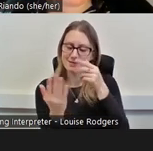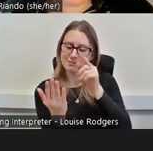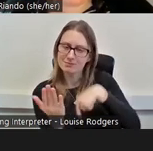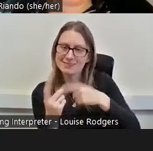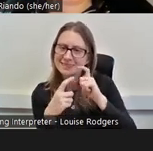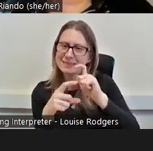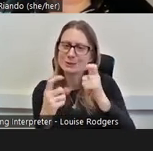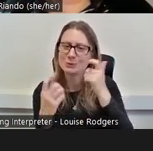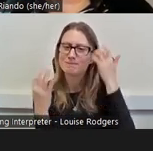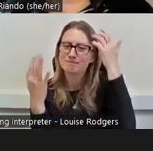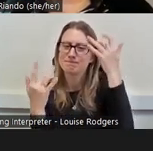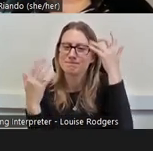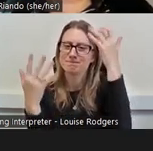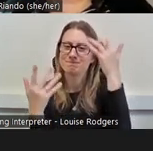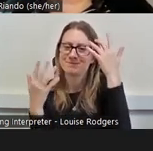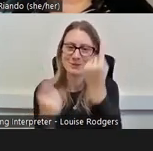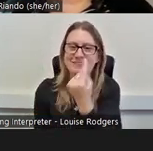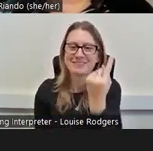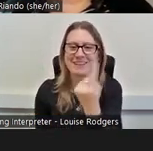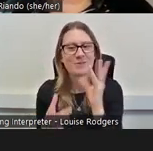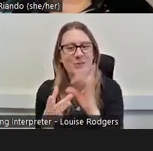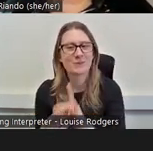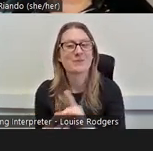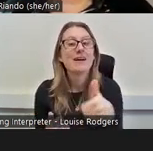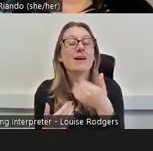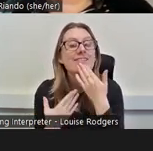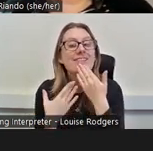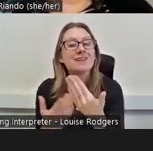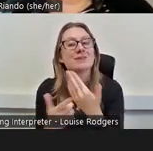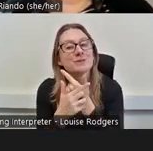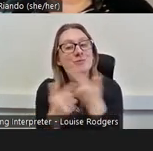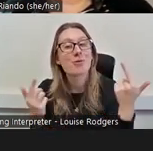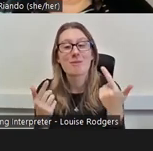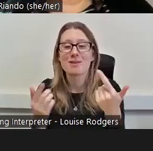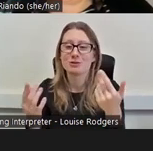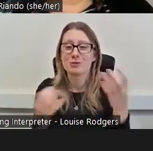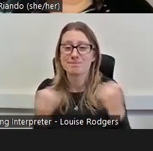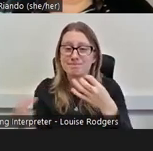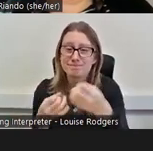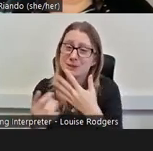your thinking. So thank you so much, there's so much there to draw on.